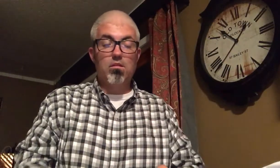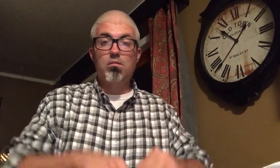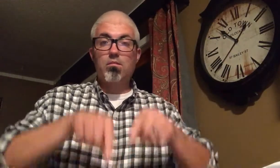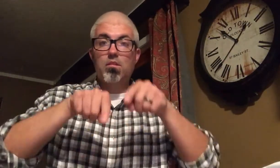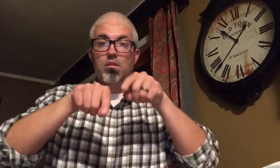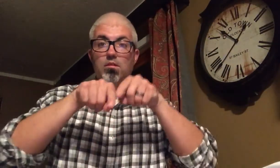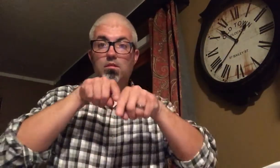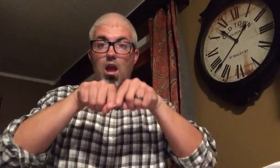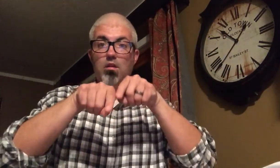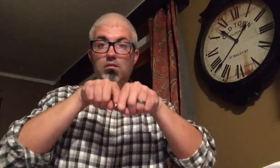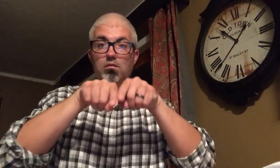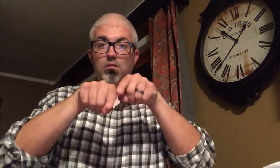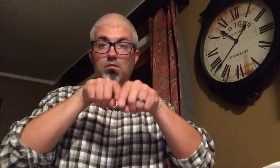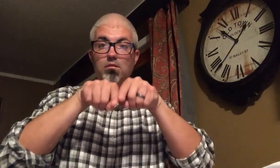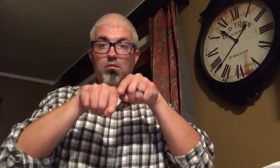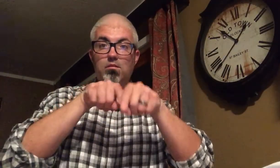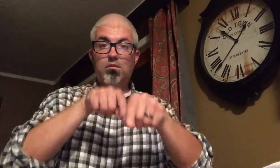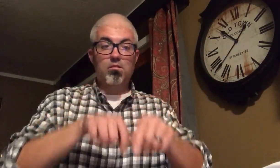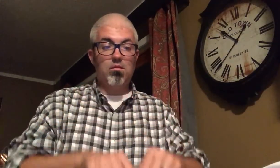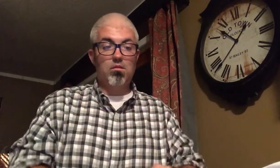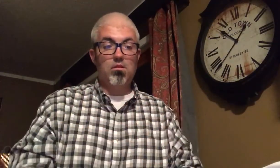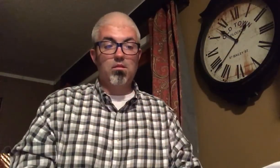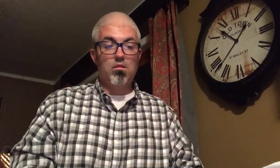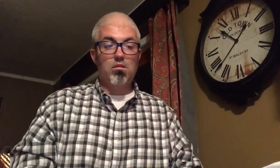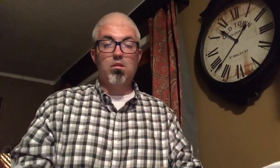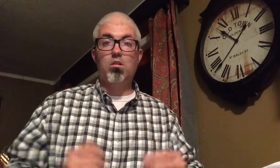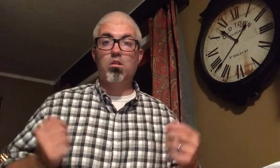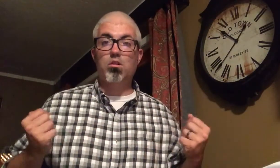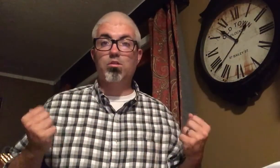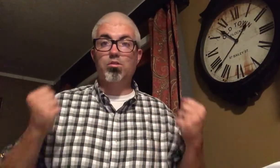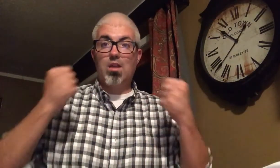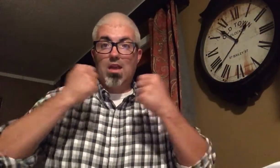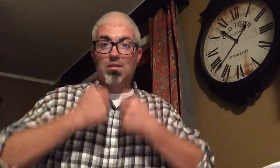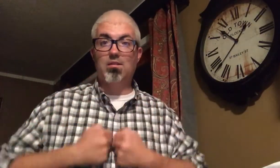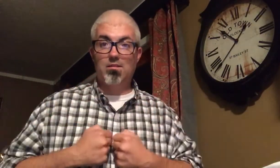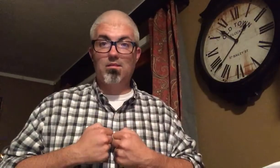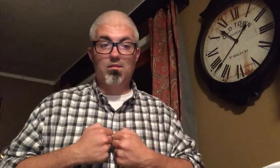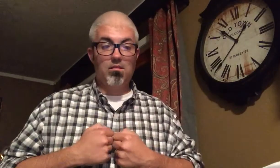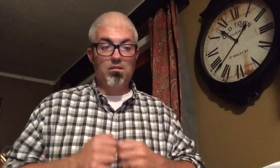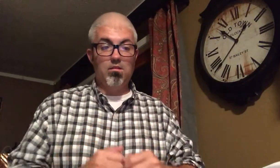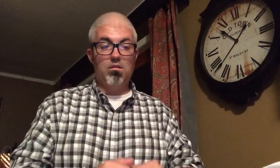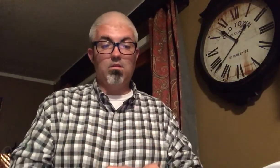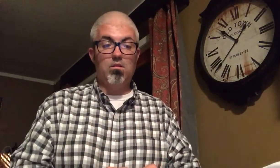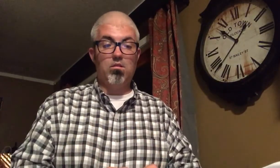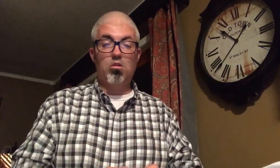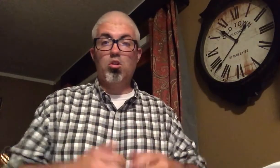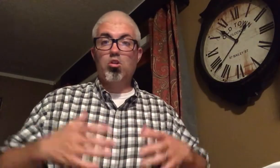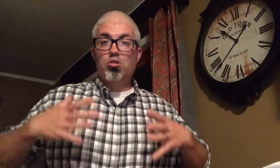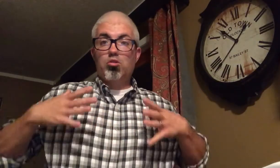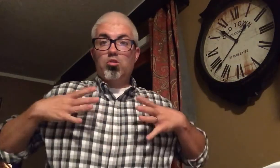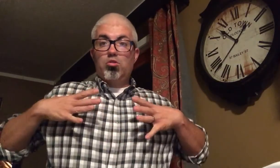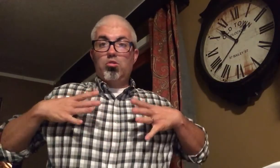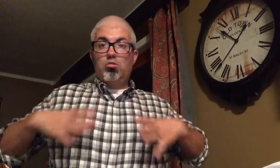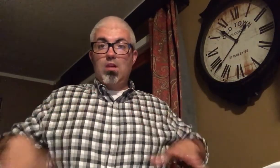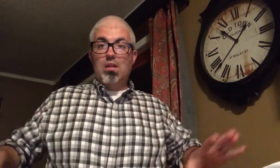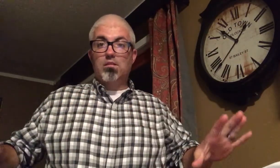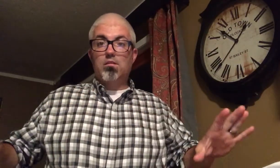SOCKS JACKET DRESS